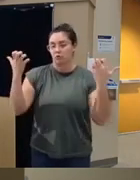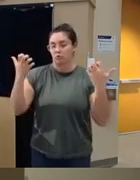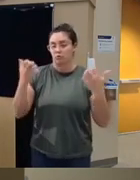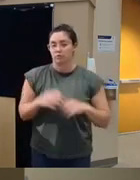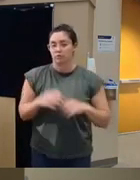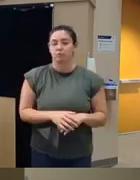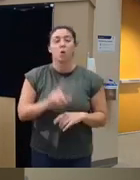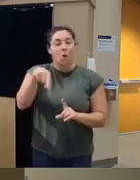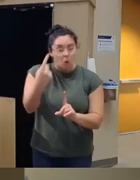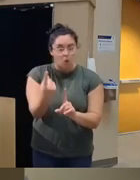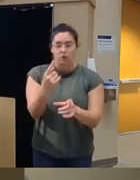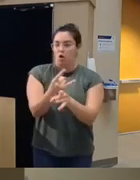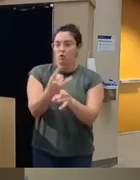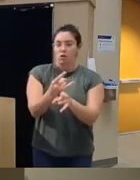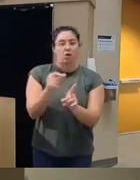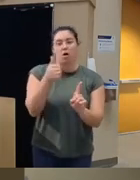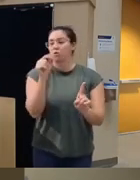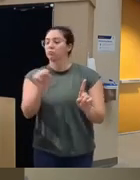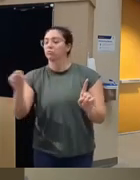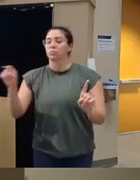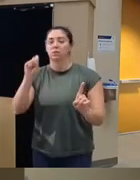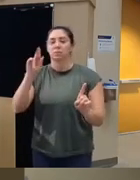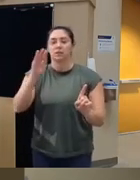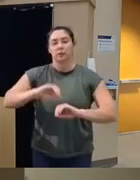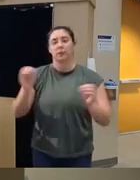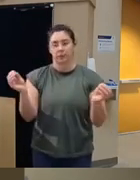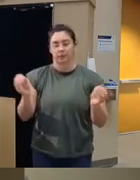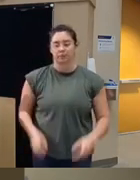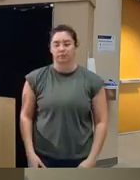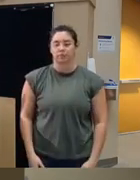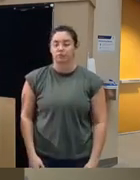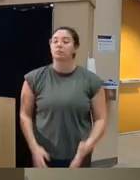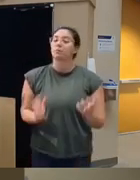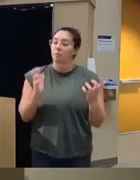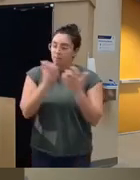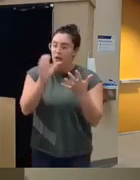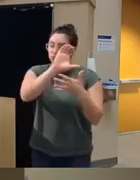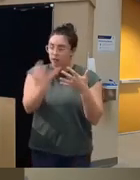alcohol dependence no other substance use and so they met criteria in probably two or three weeks